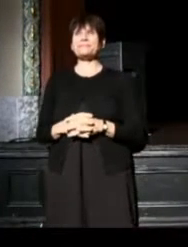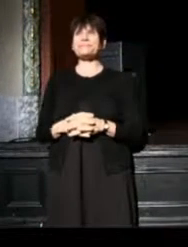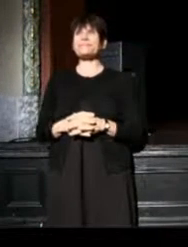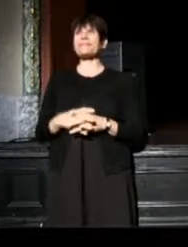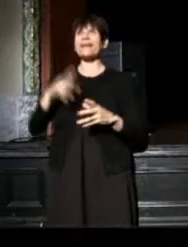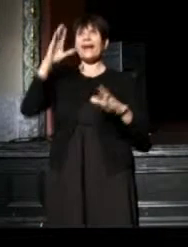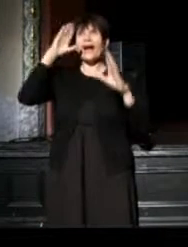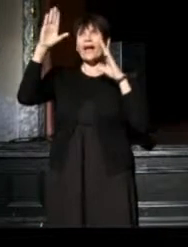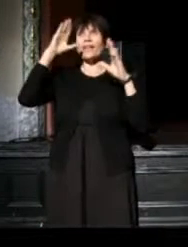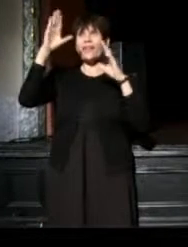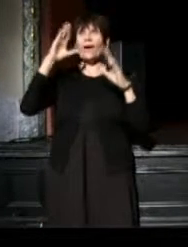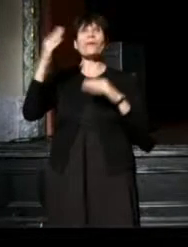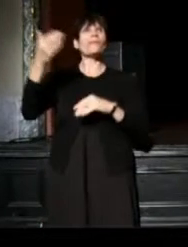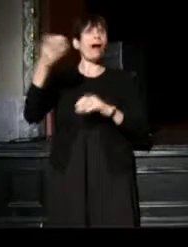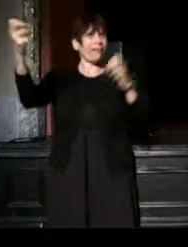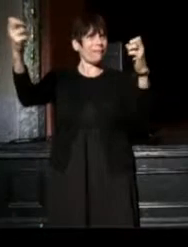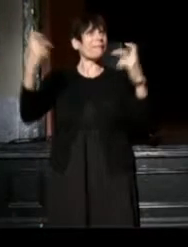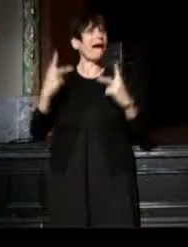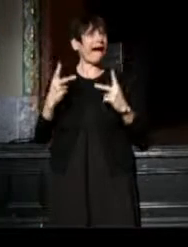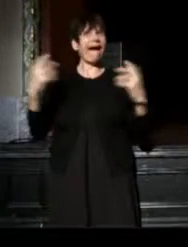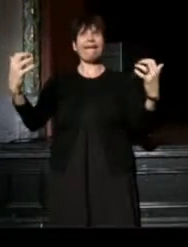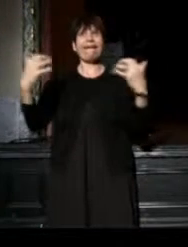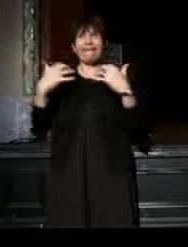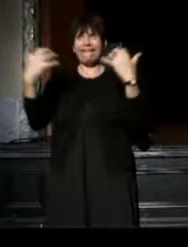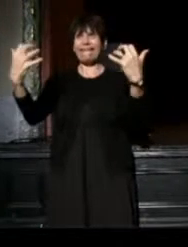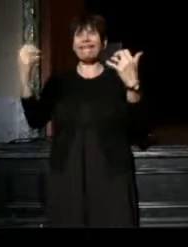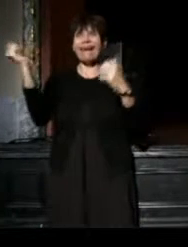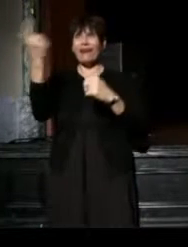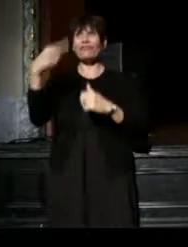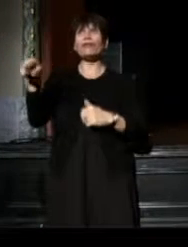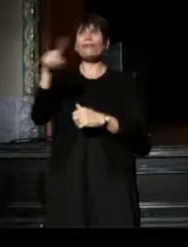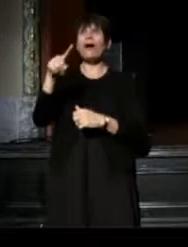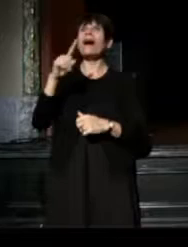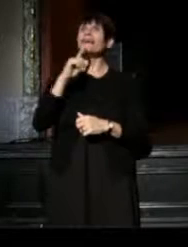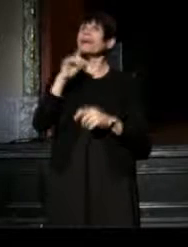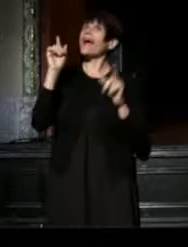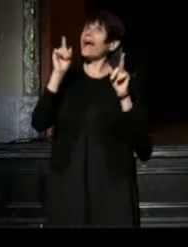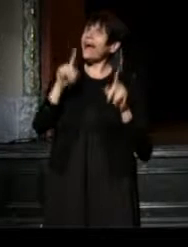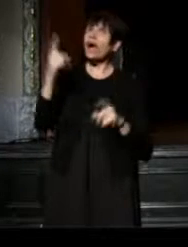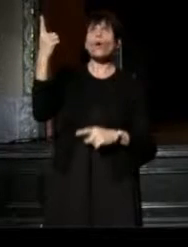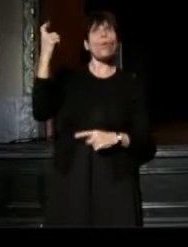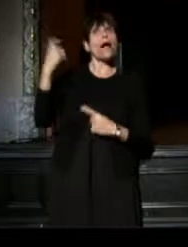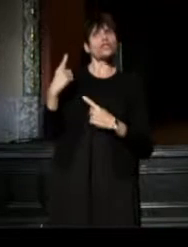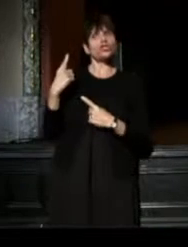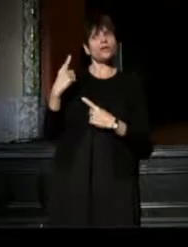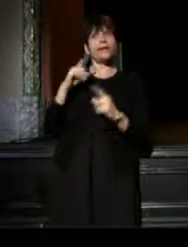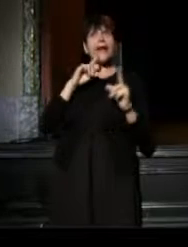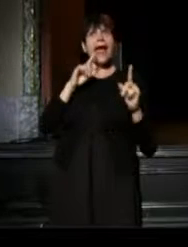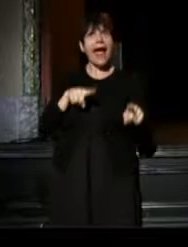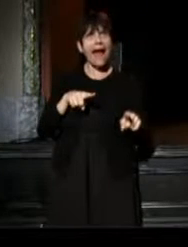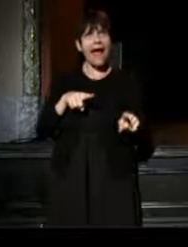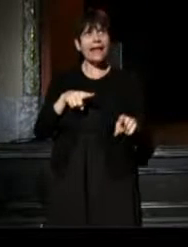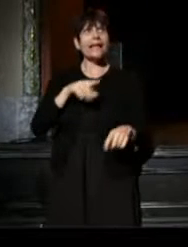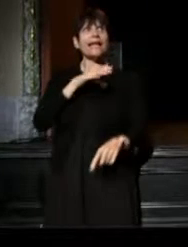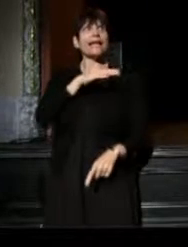Welcome back everyone! In answer to the question, "Cleveland? Really?!"